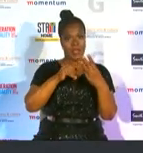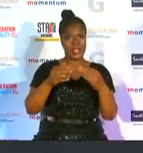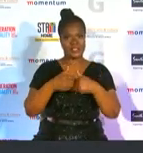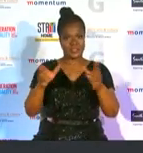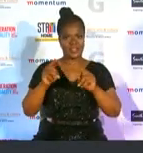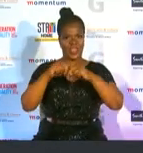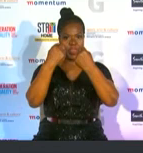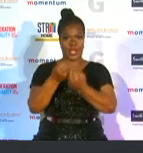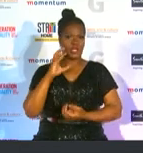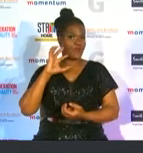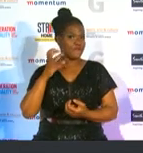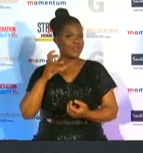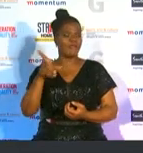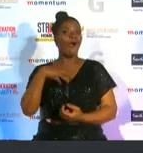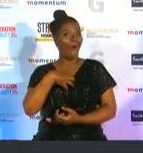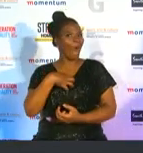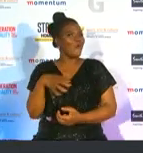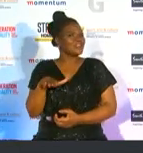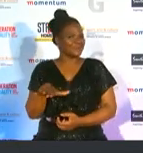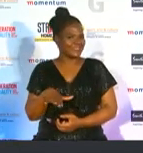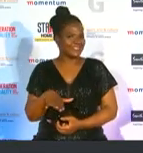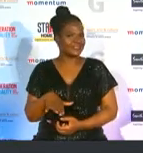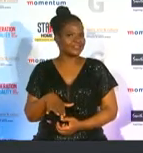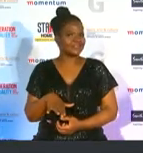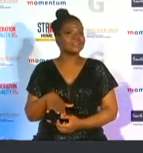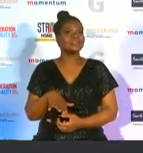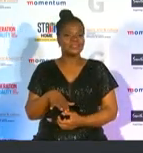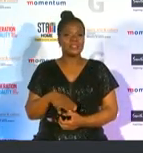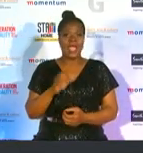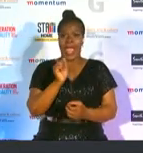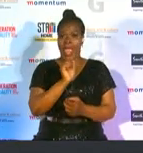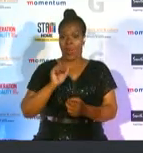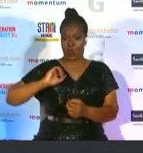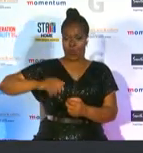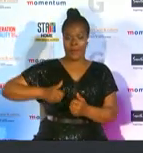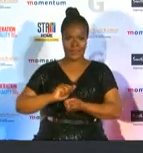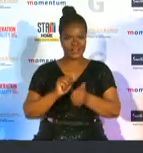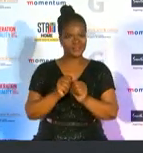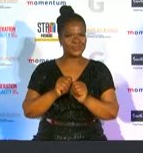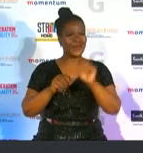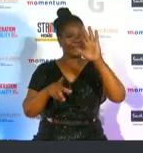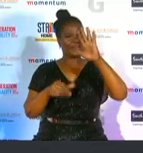radio and owned the space her coverage of women in sport is key to the advancement of the women's